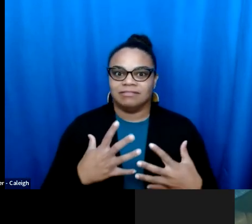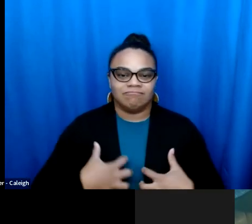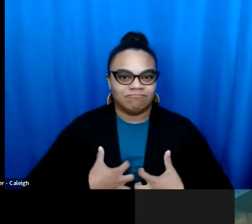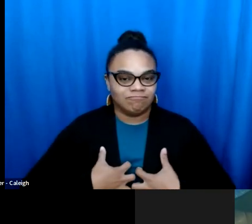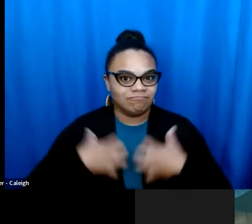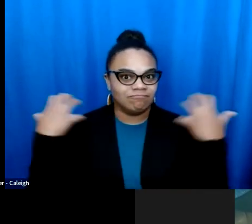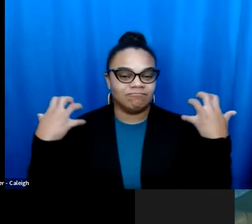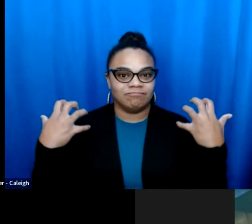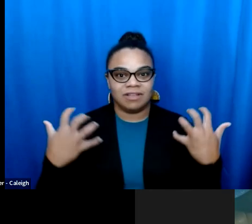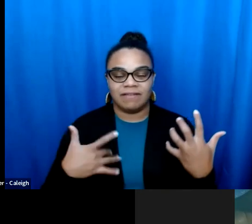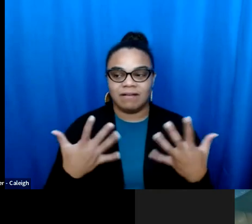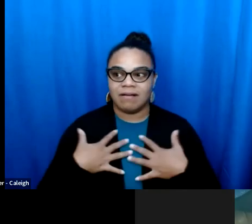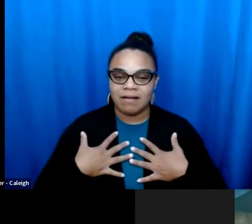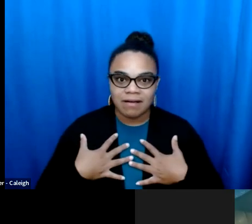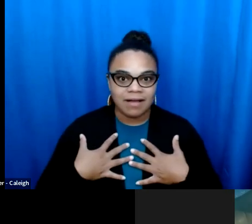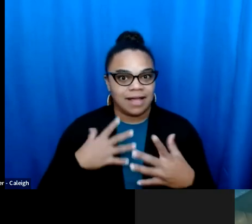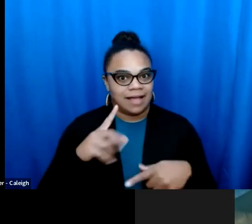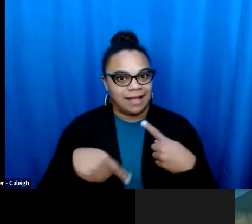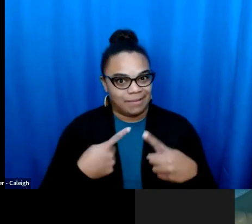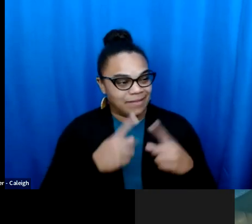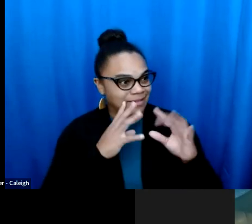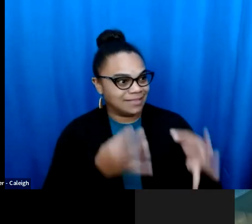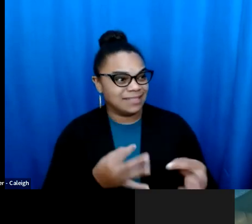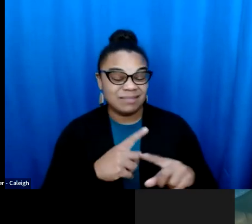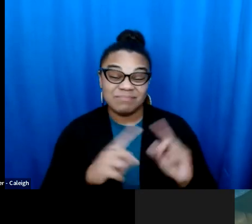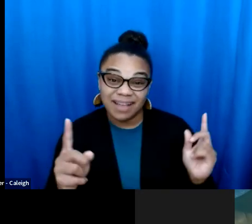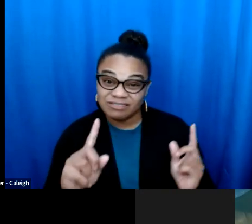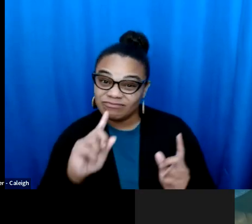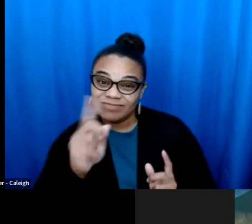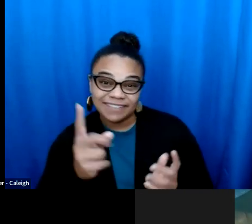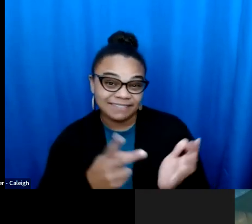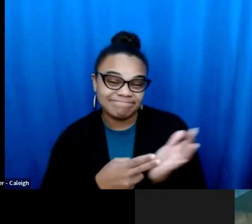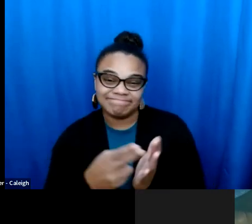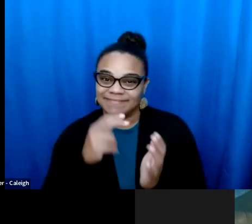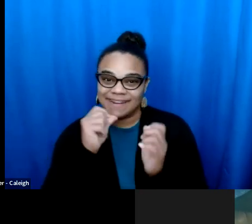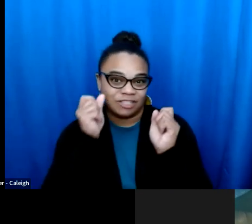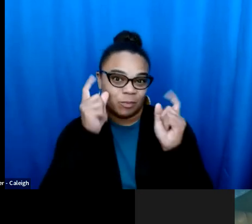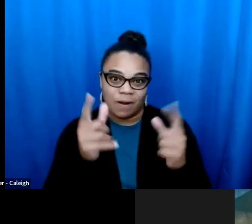the people in Kansas and how the people in Kansas responded? >> MICAH: Like a lot of people around the country we were devastated